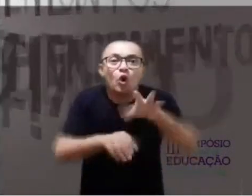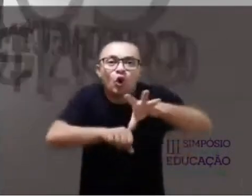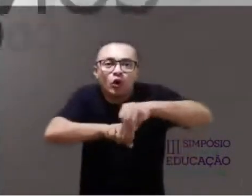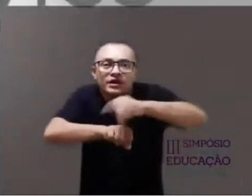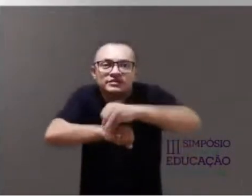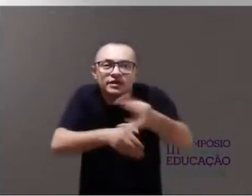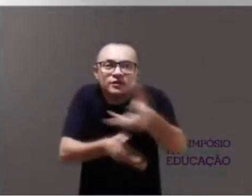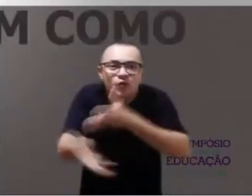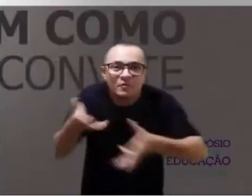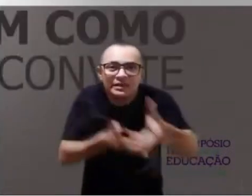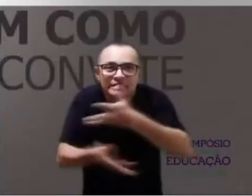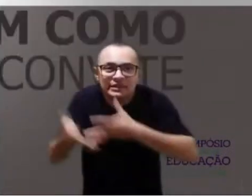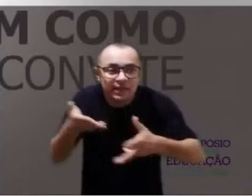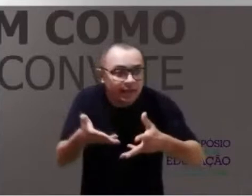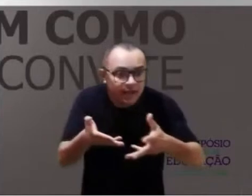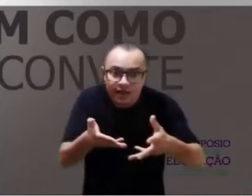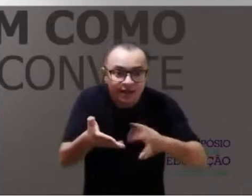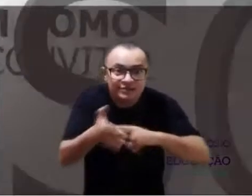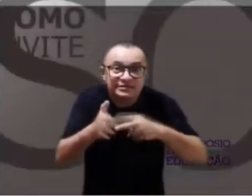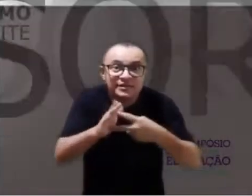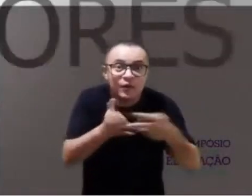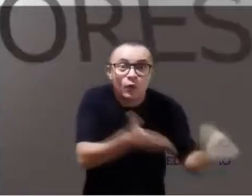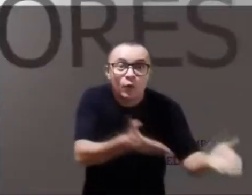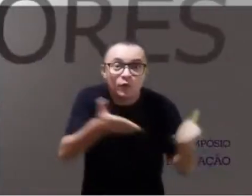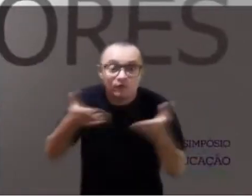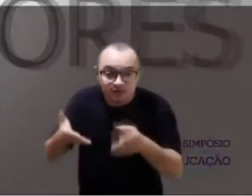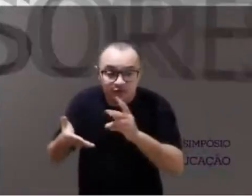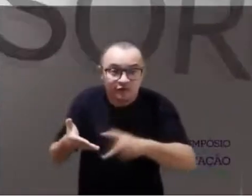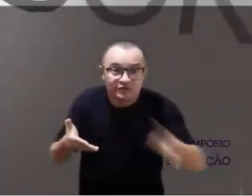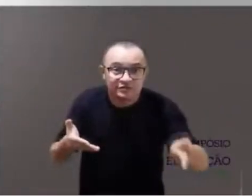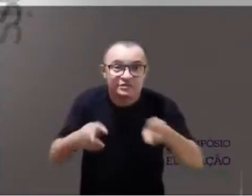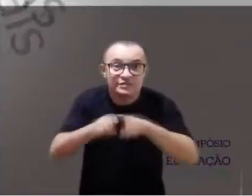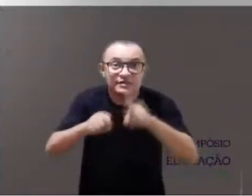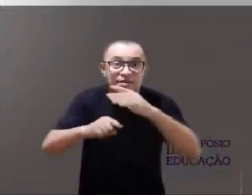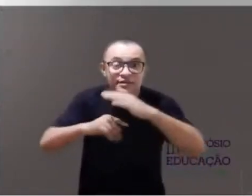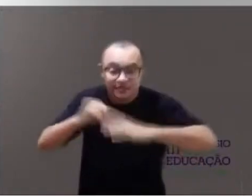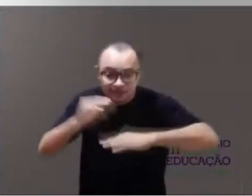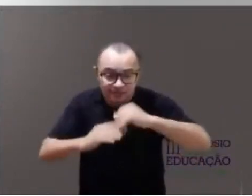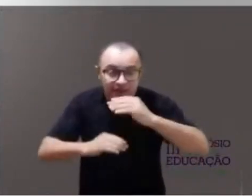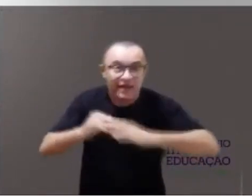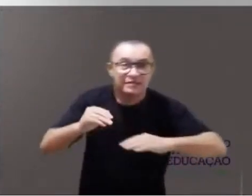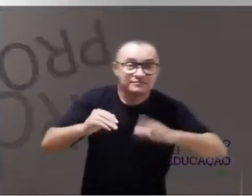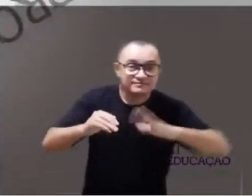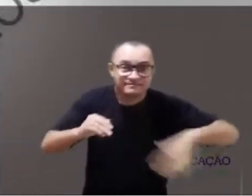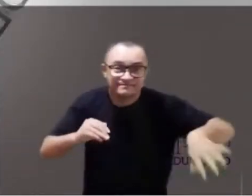sharing knowledge that may work as an invitation for teachers and other educational practitioners alike